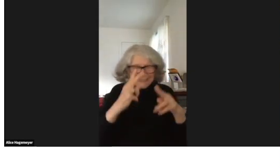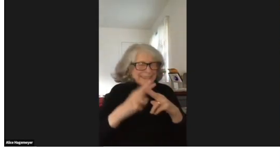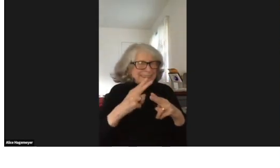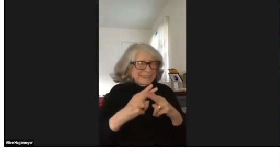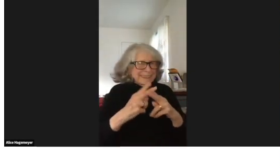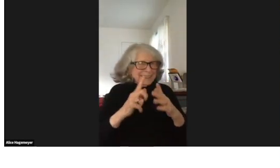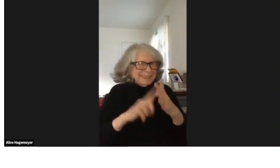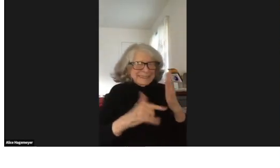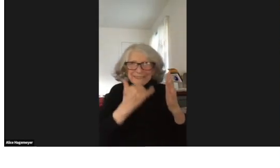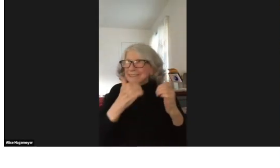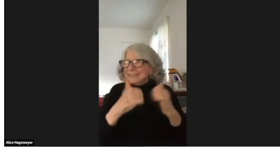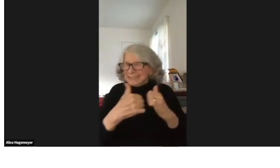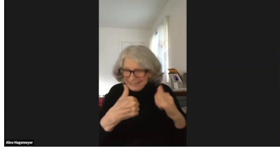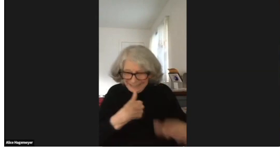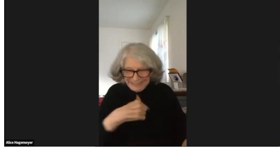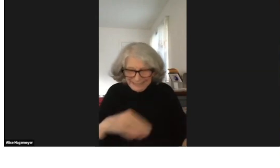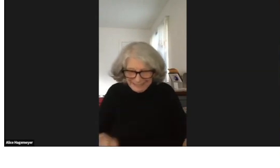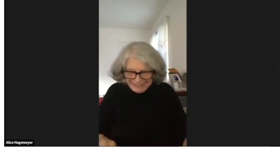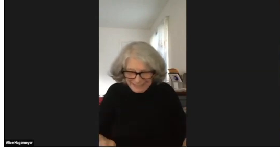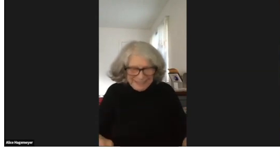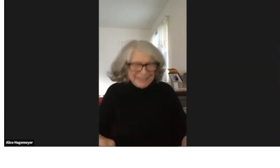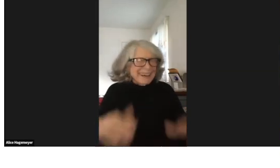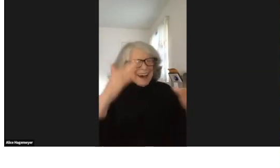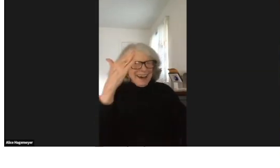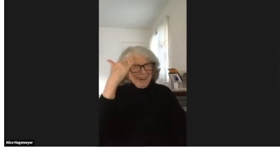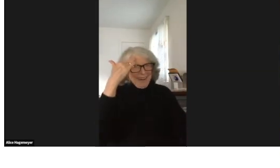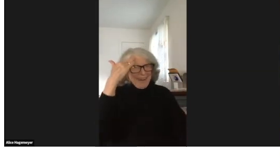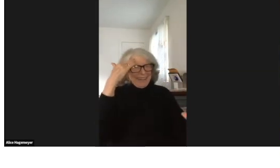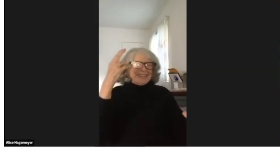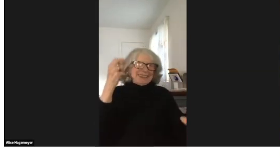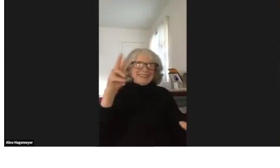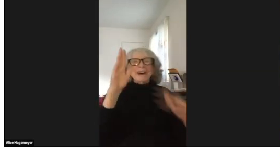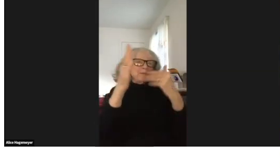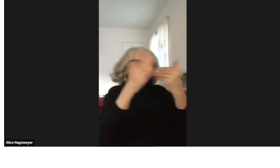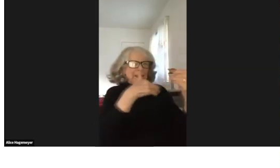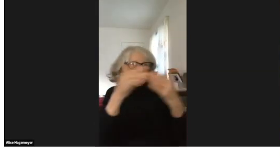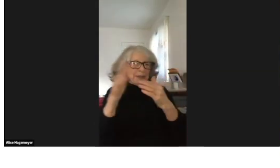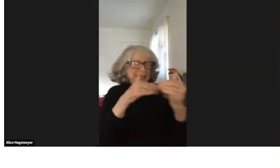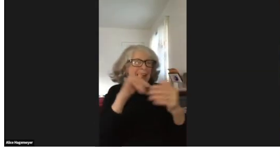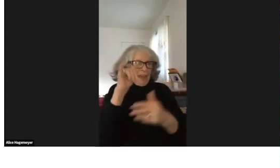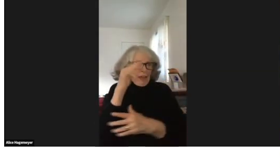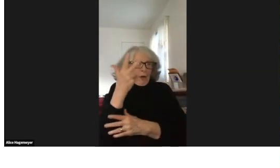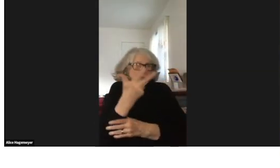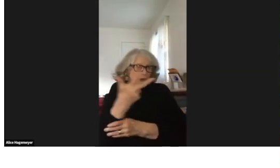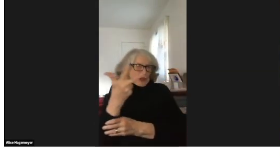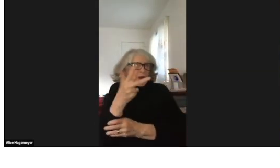And I simply can't remember their name. What's wrong with me?